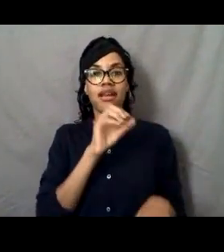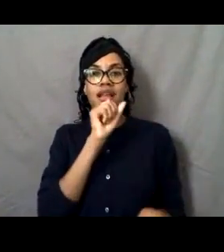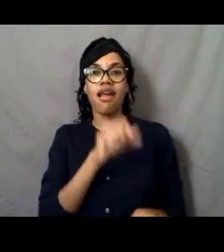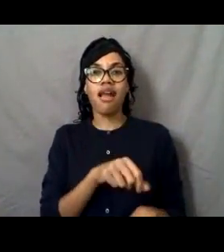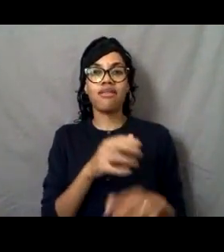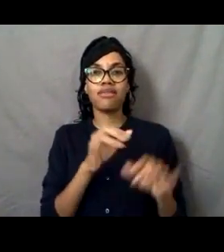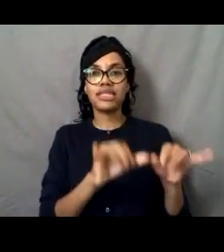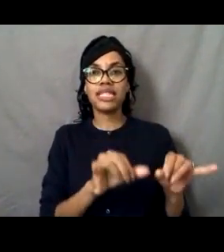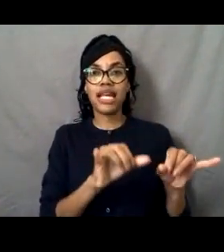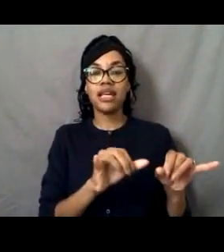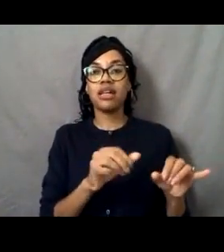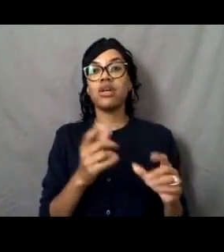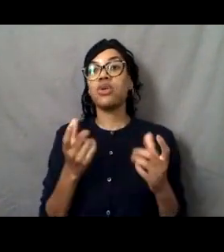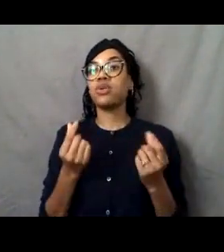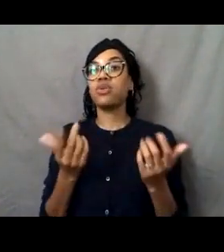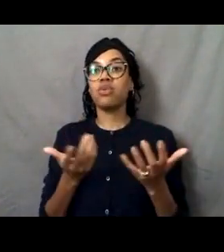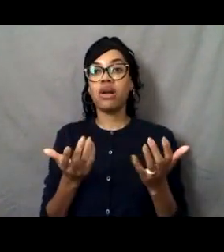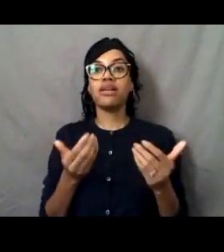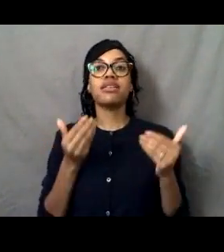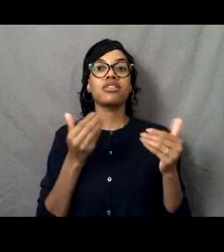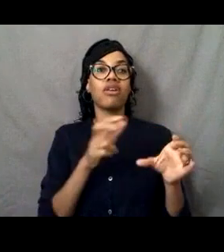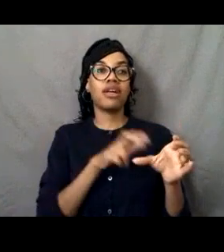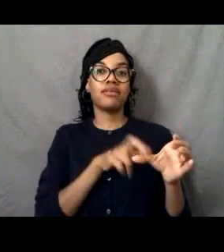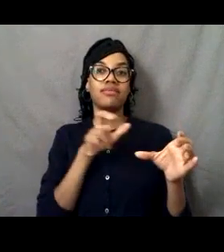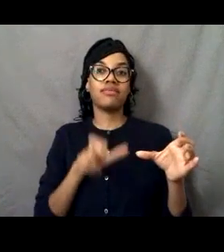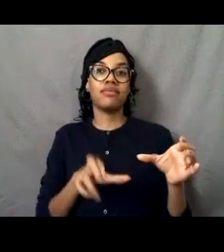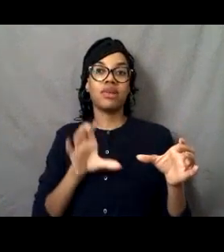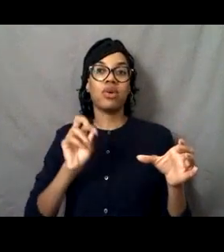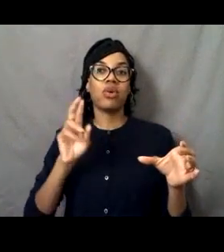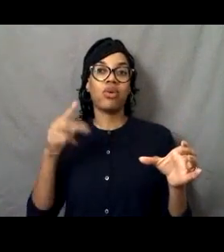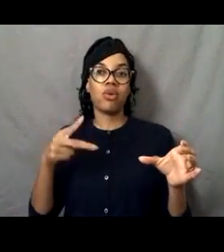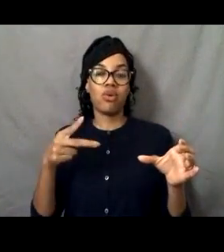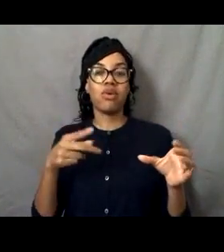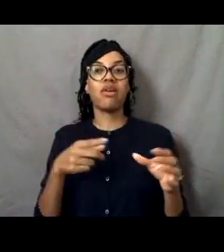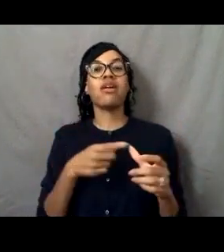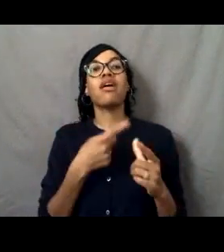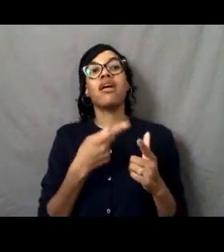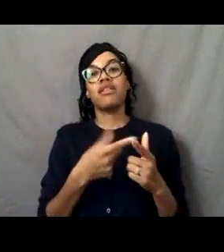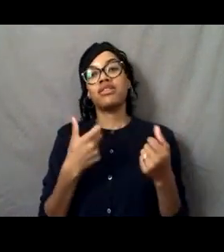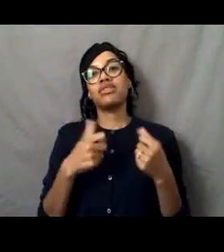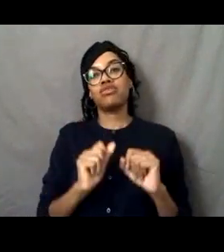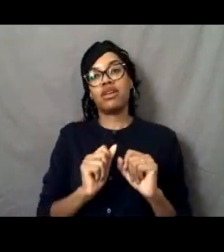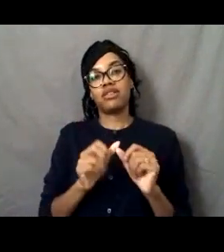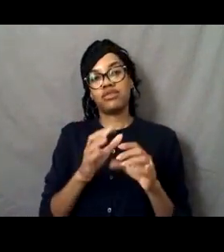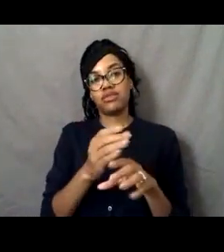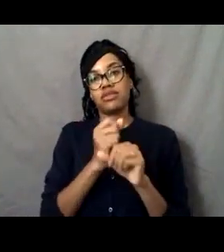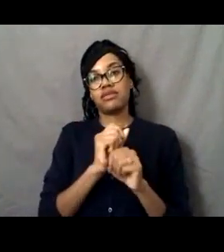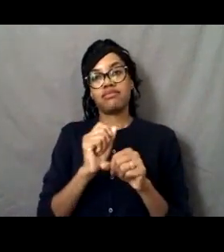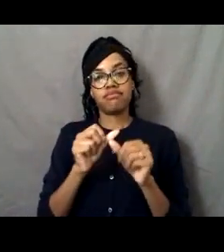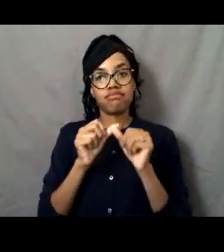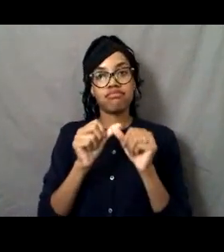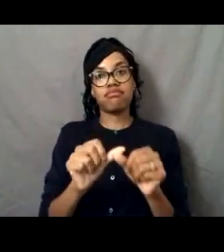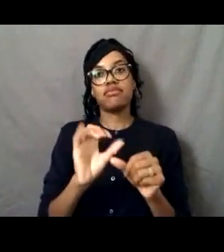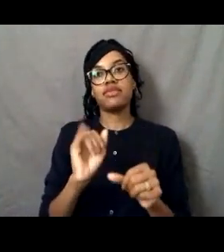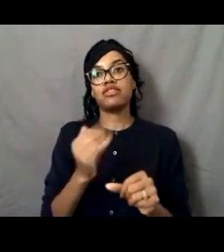your best option is probably to get out of the Corps and try to get into a permanent civilian assignment.